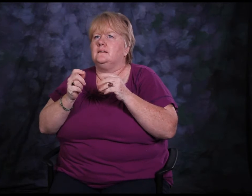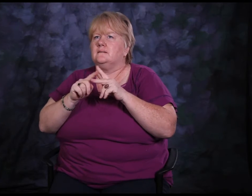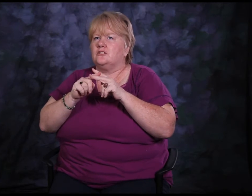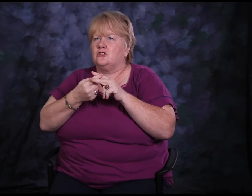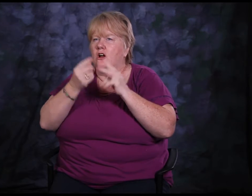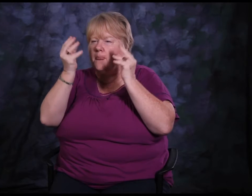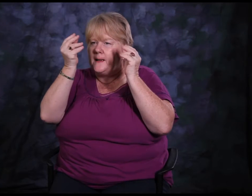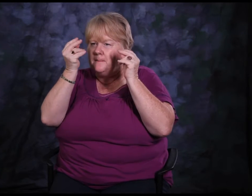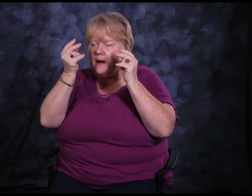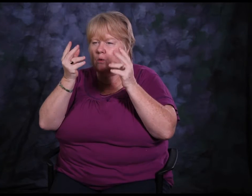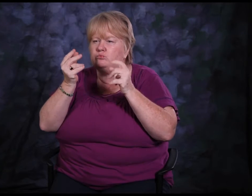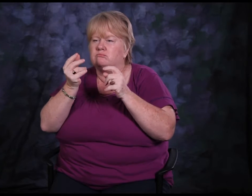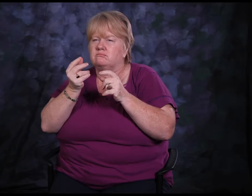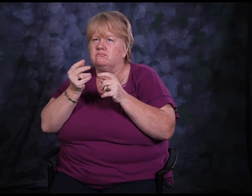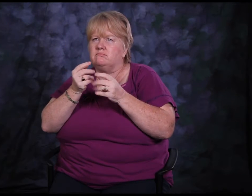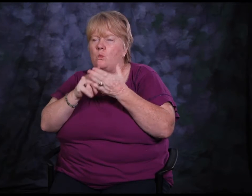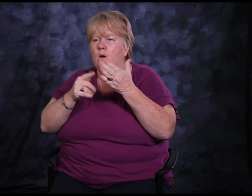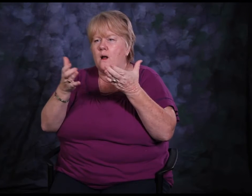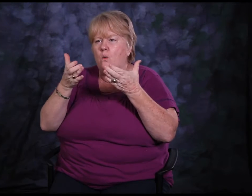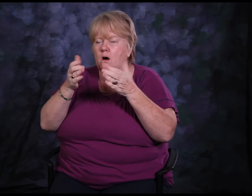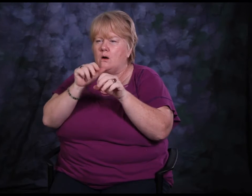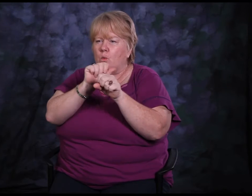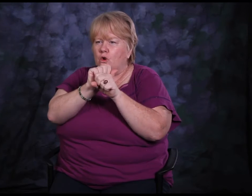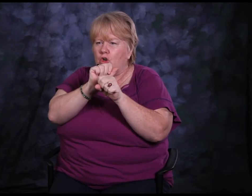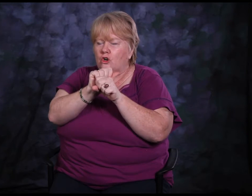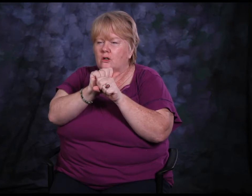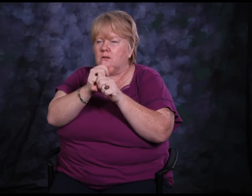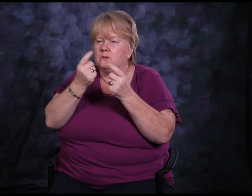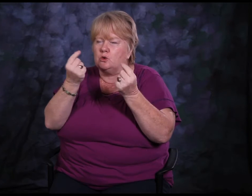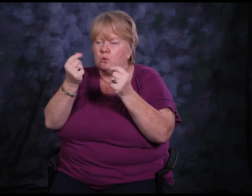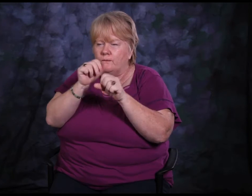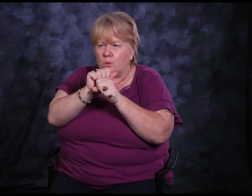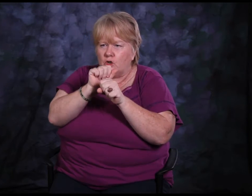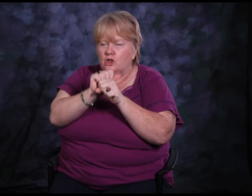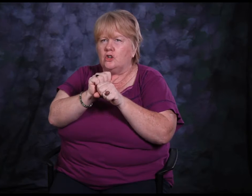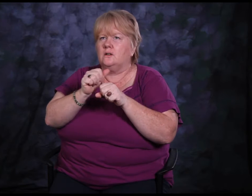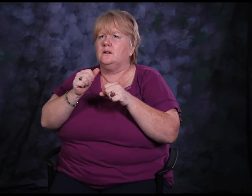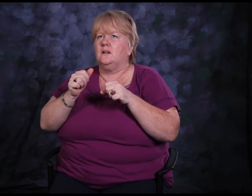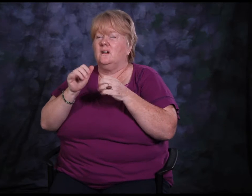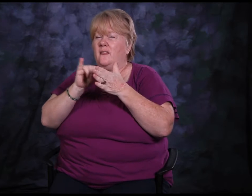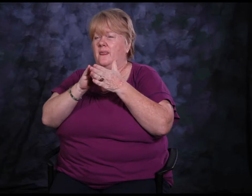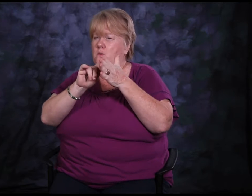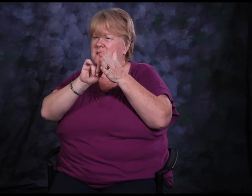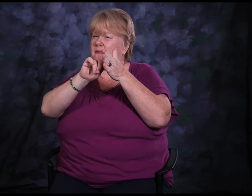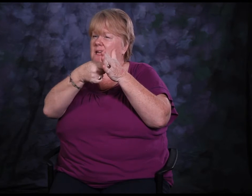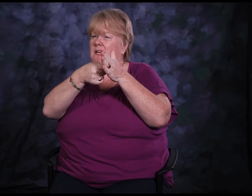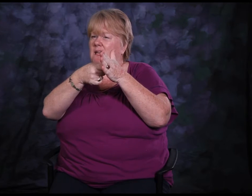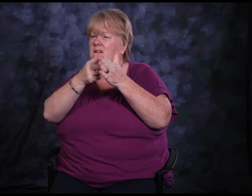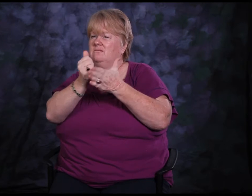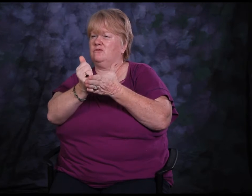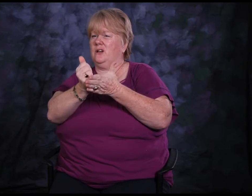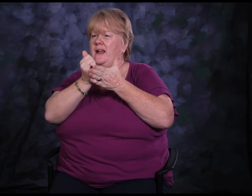what I wanted to do for work. That was really the key, that was what helped me get through my most difficult time